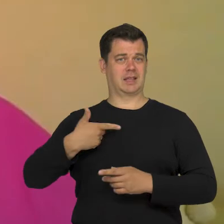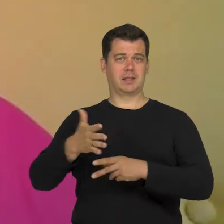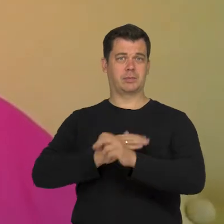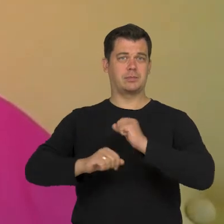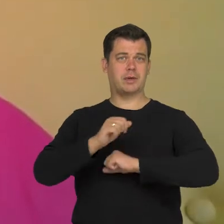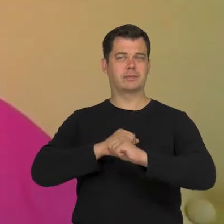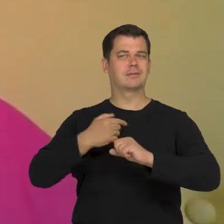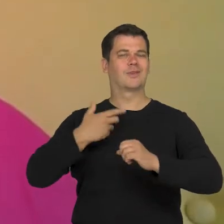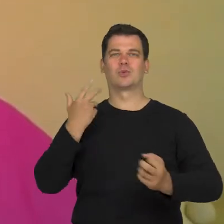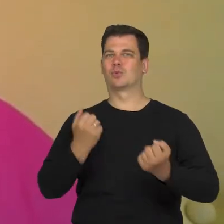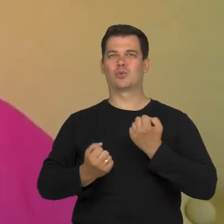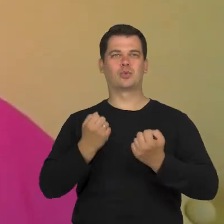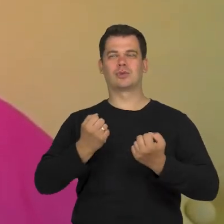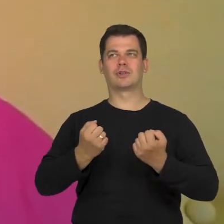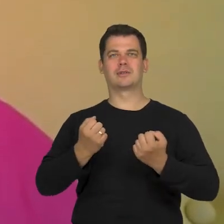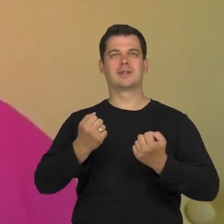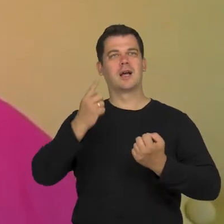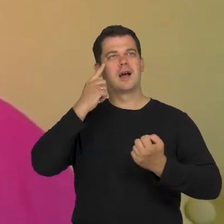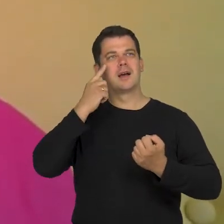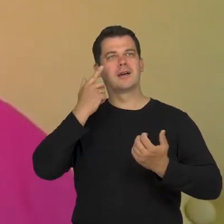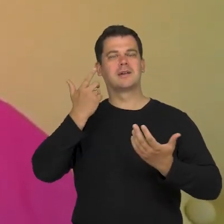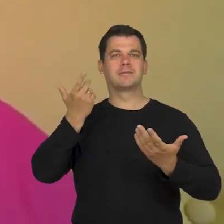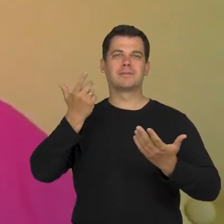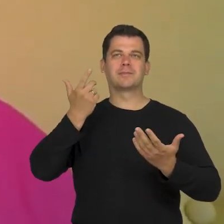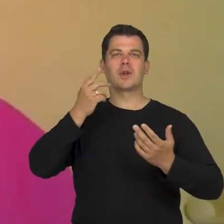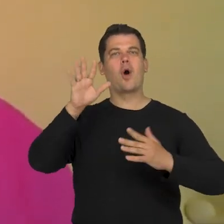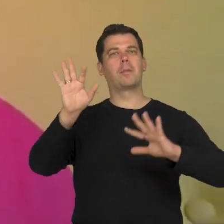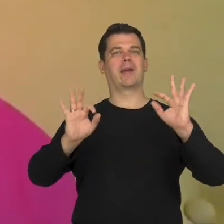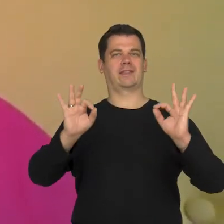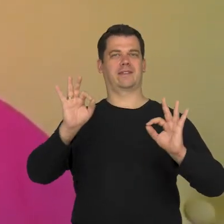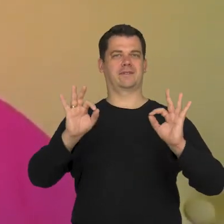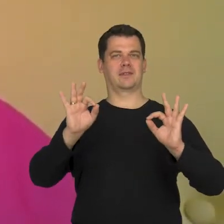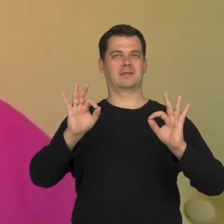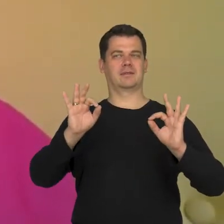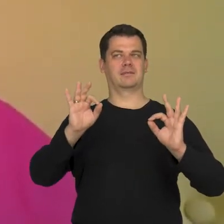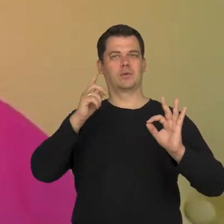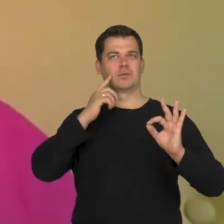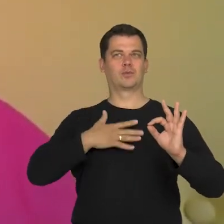also find it hard to find and objective assessment of this situation.